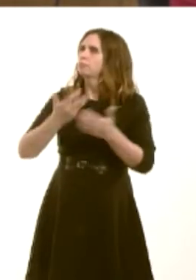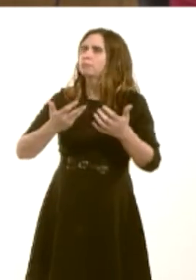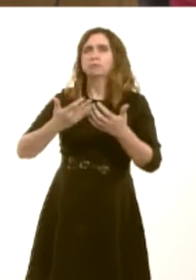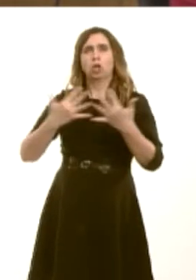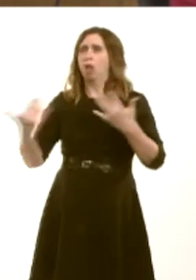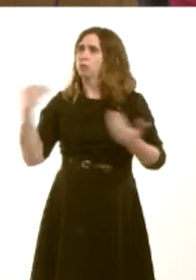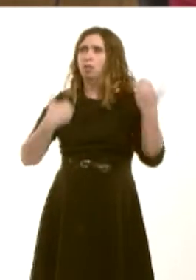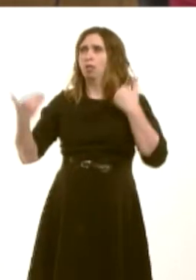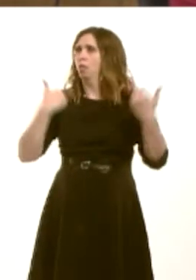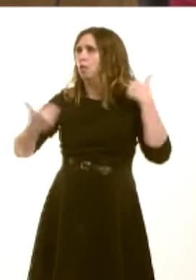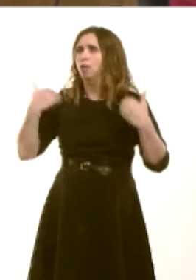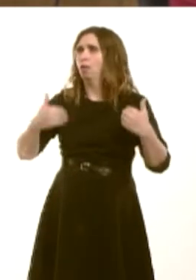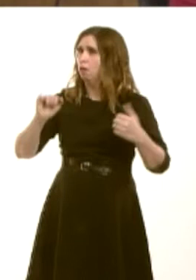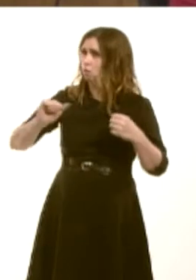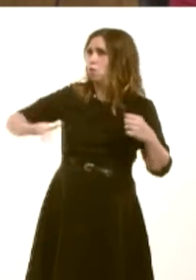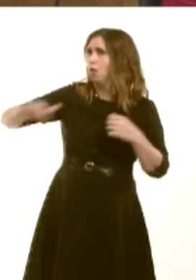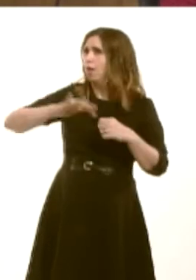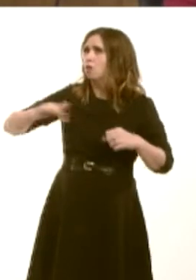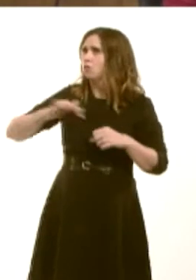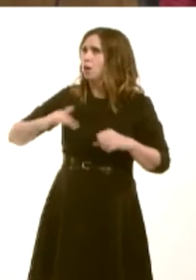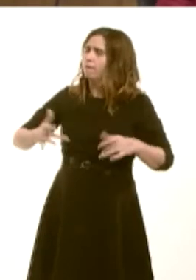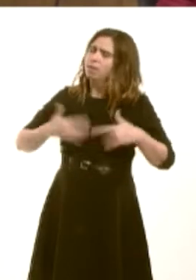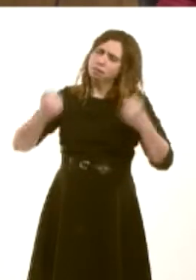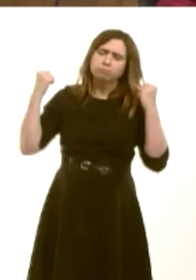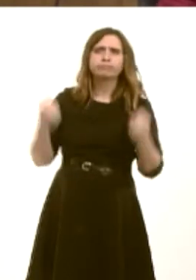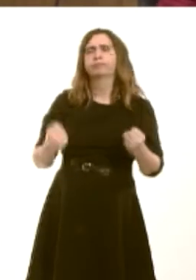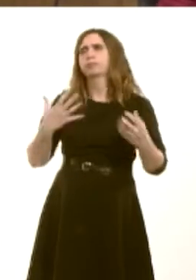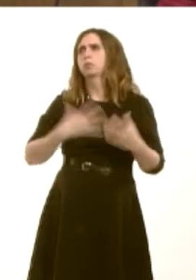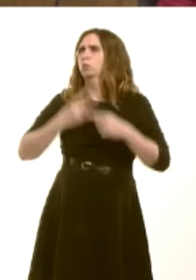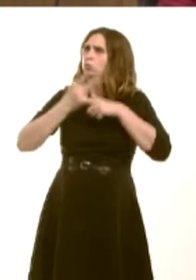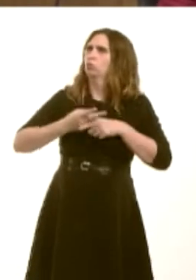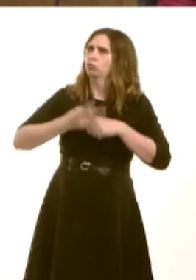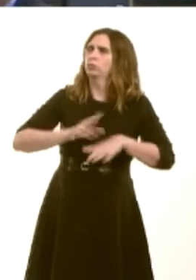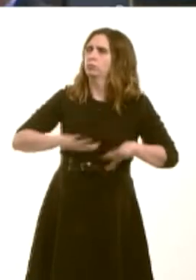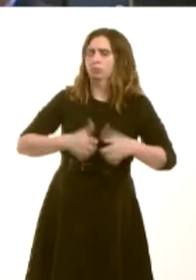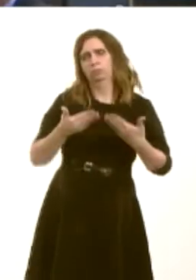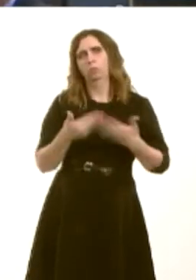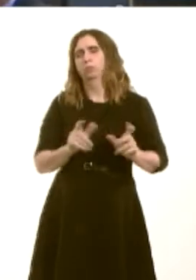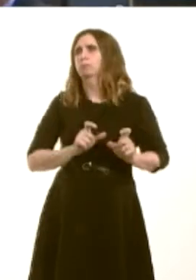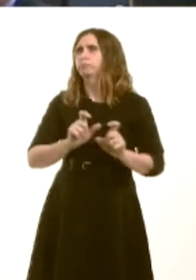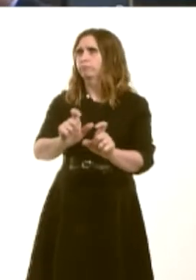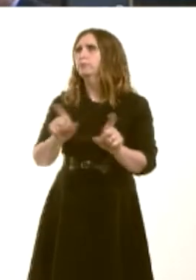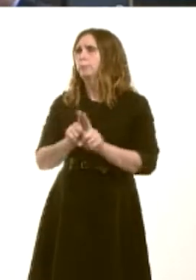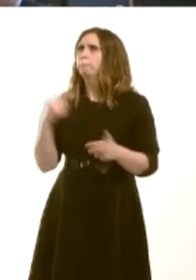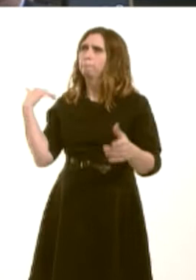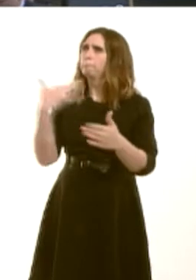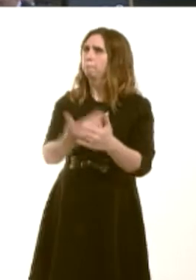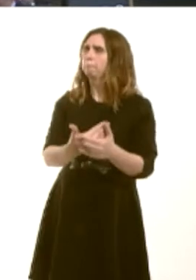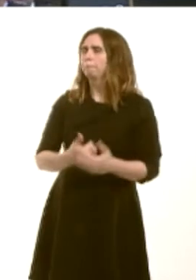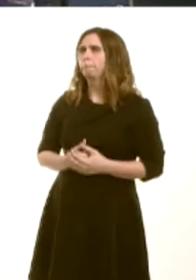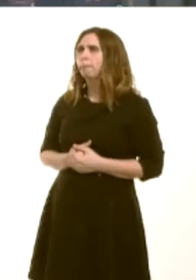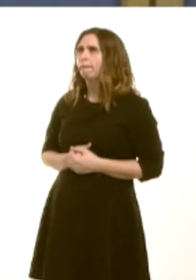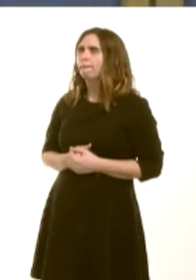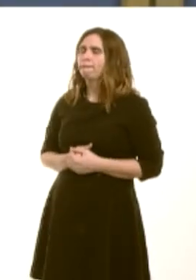held by so many in her constituency and beyond, and in particular the campaign that she has